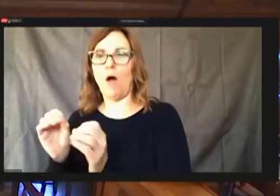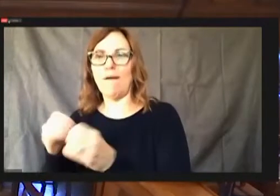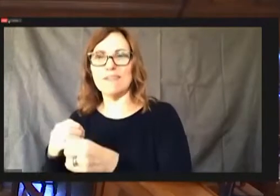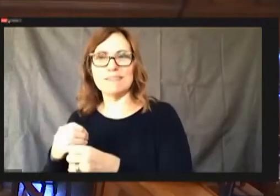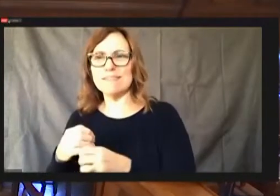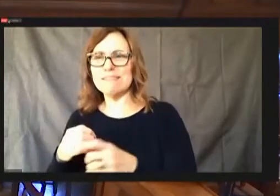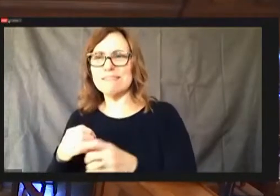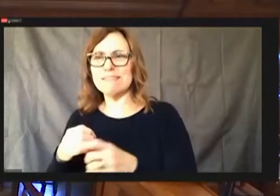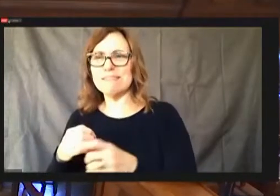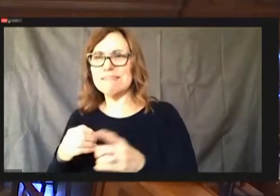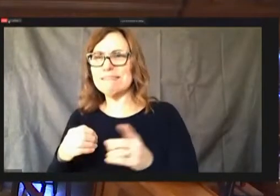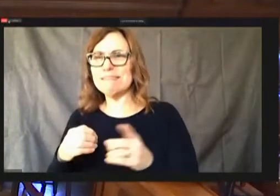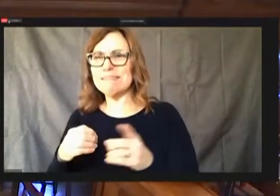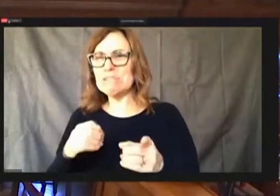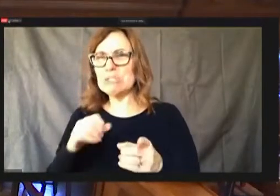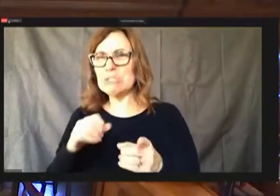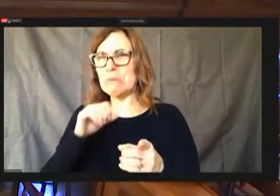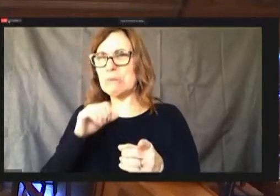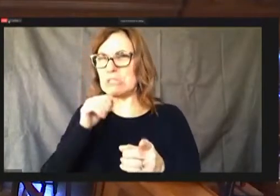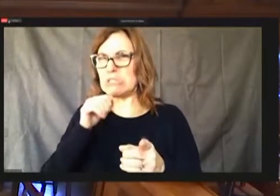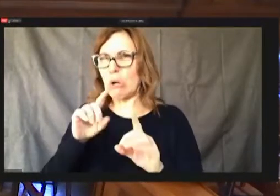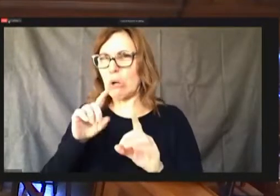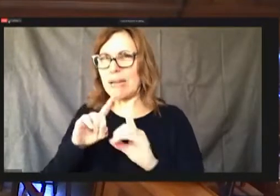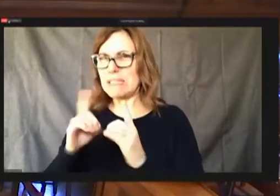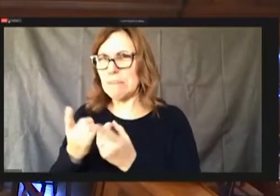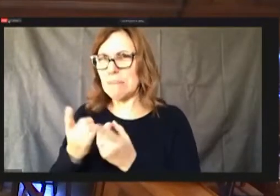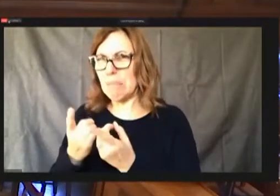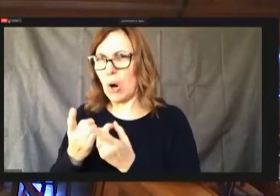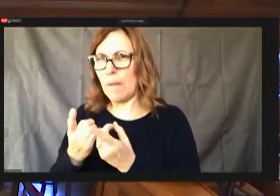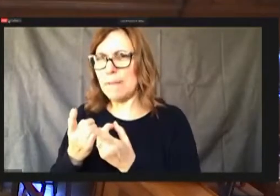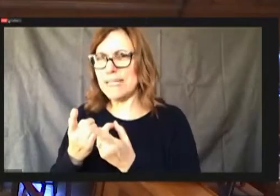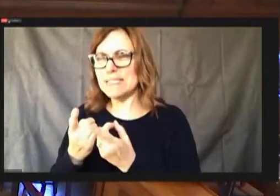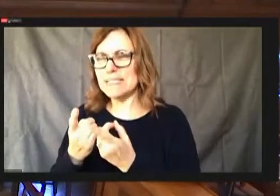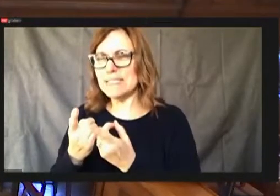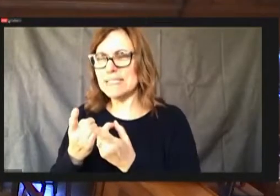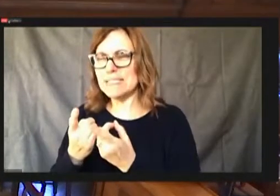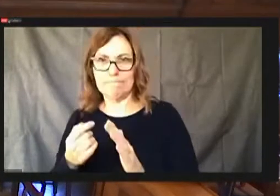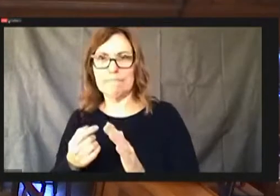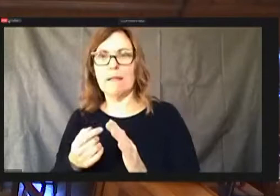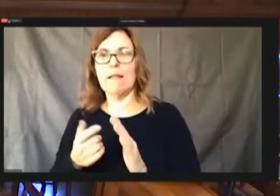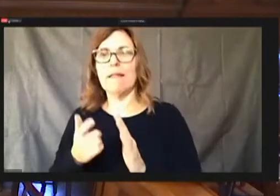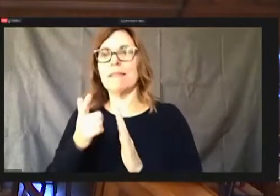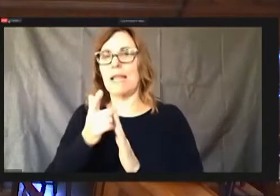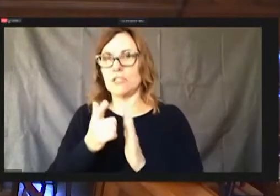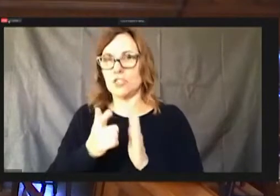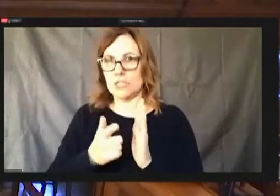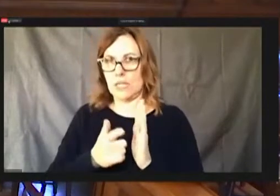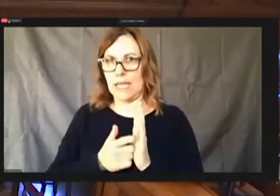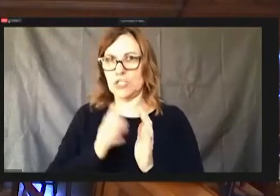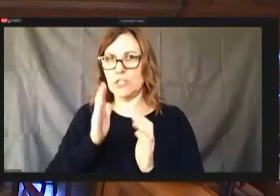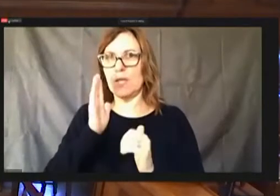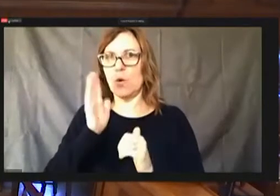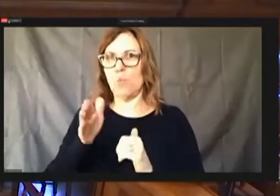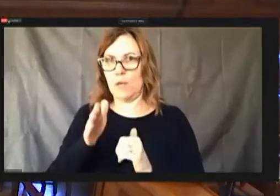That's the wishes us what the legislation coming over, is to actually create department, see apartment.